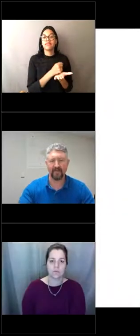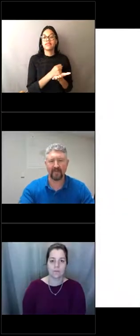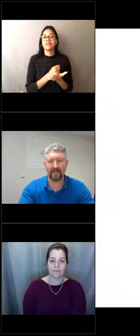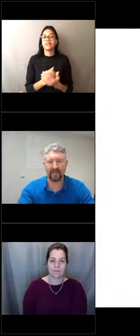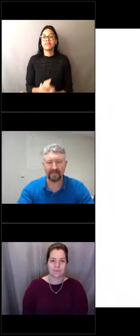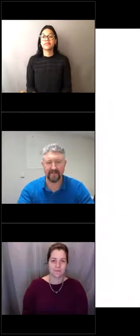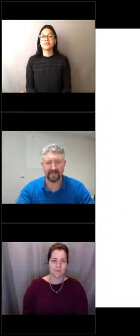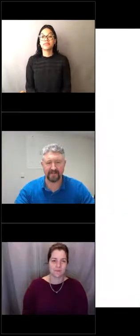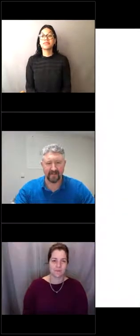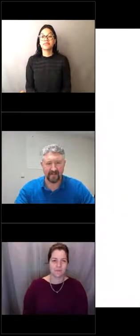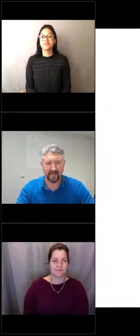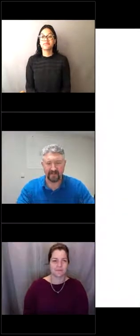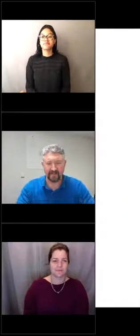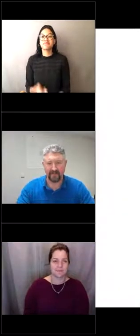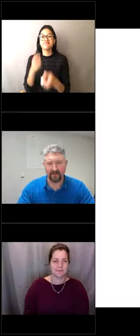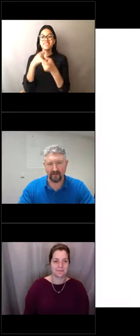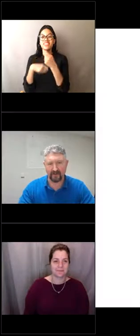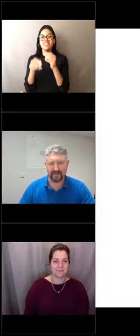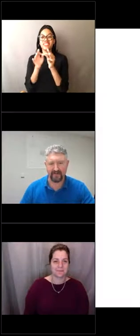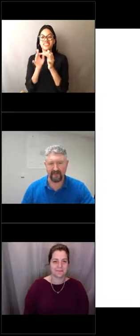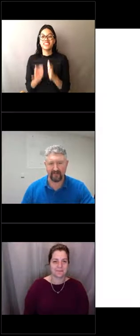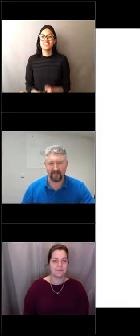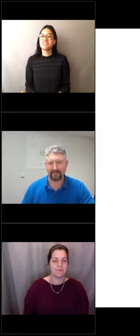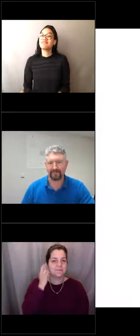So this next slide, I'm going to turn it over to Amy.